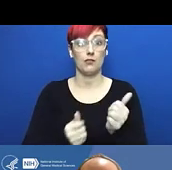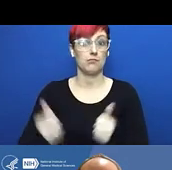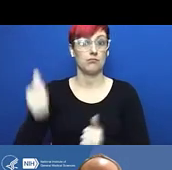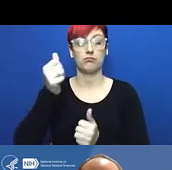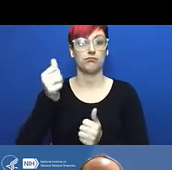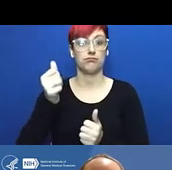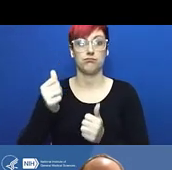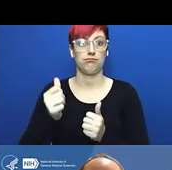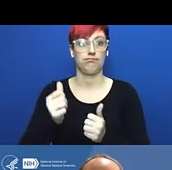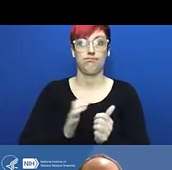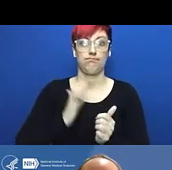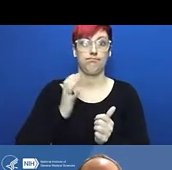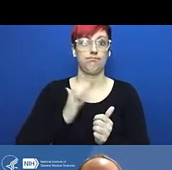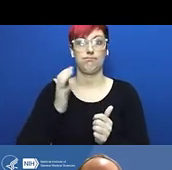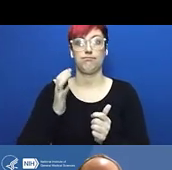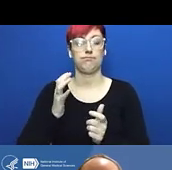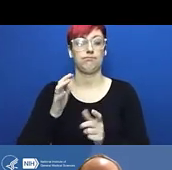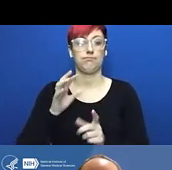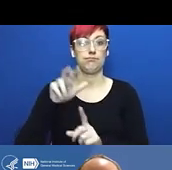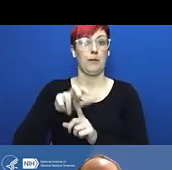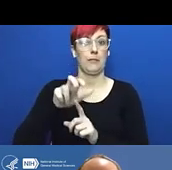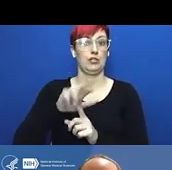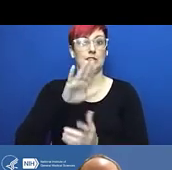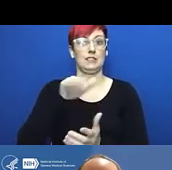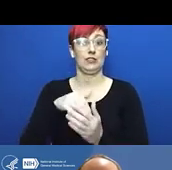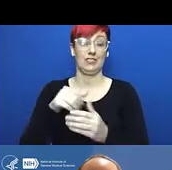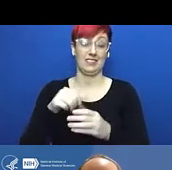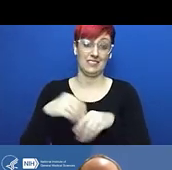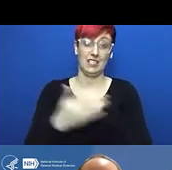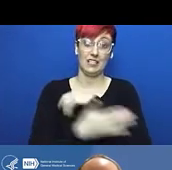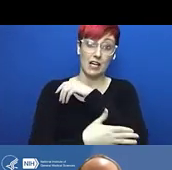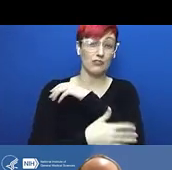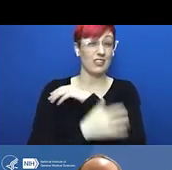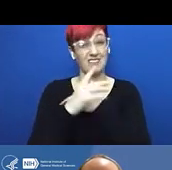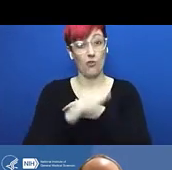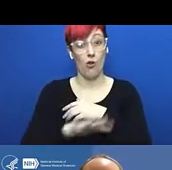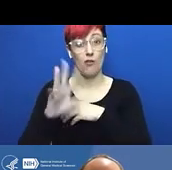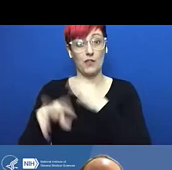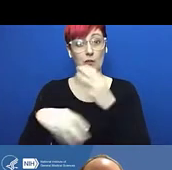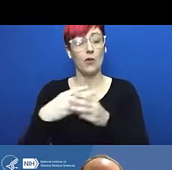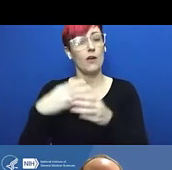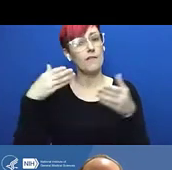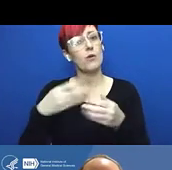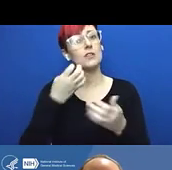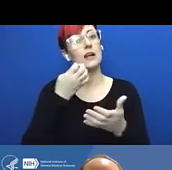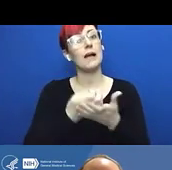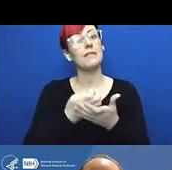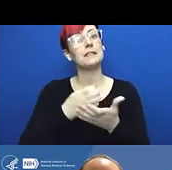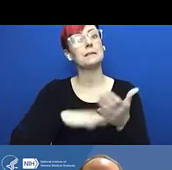Okay, I'm going to go ahead and turn my video off, but I'll let you know before I hit start